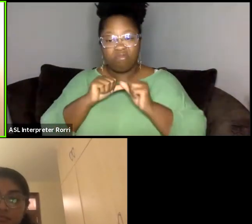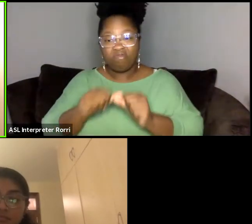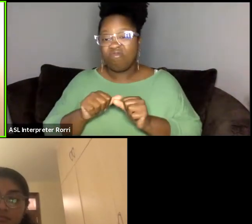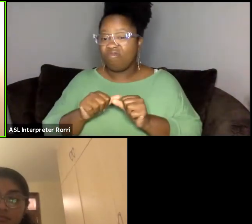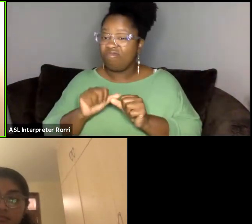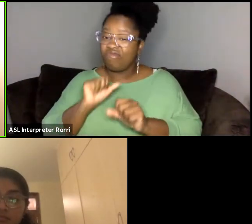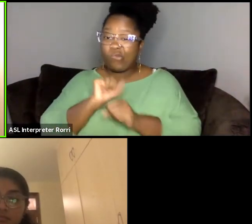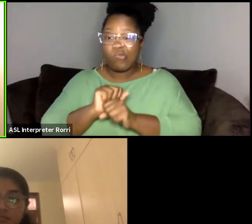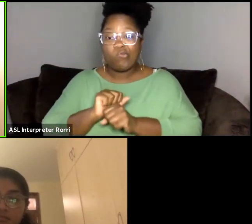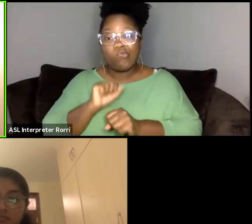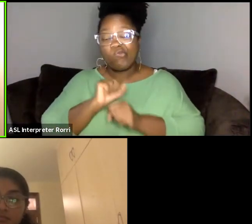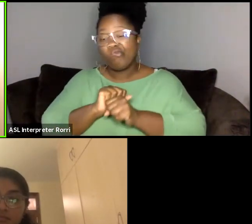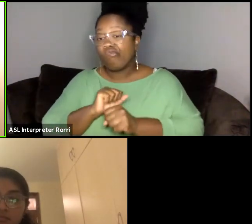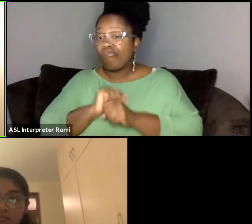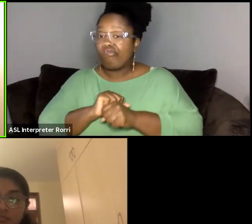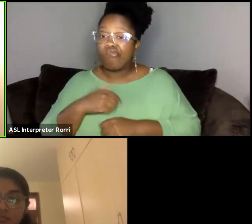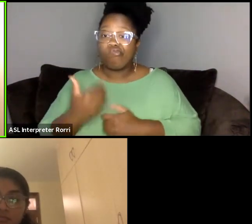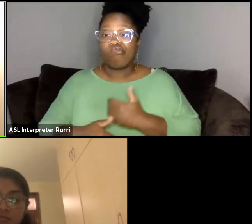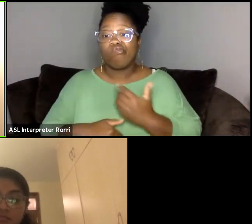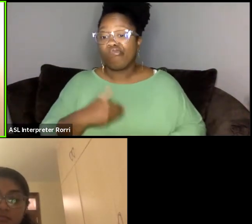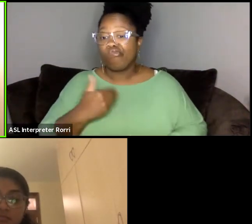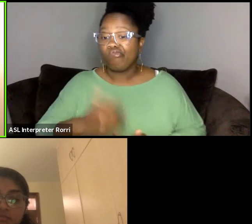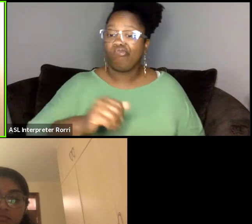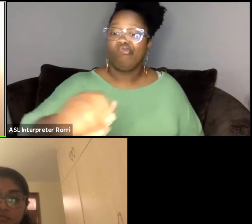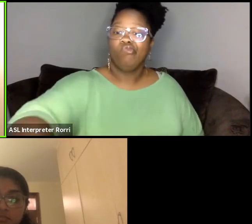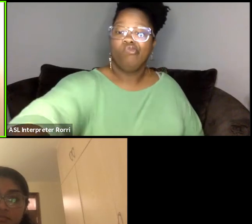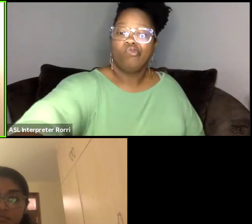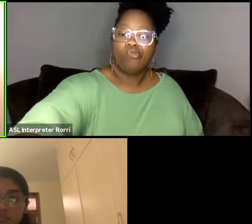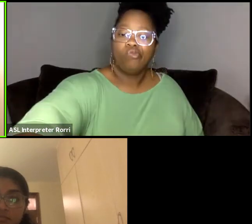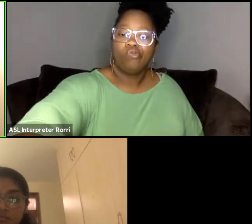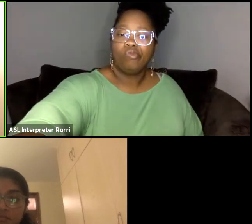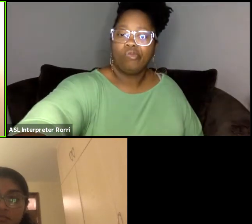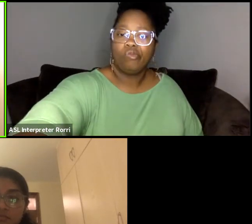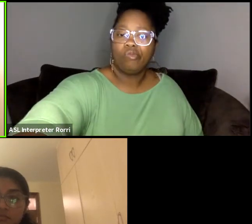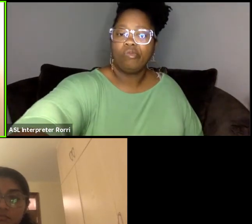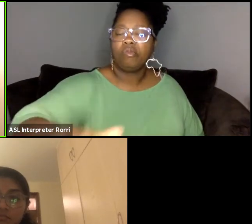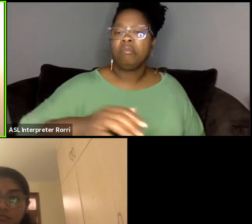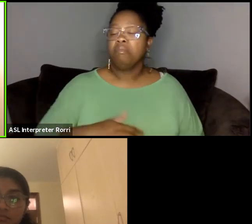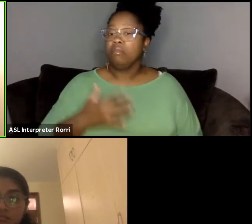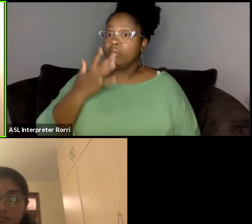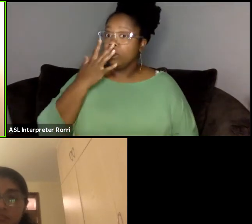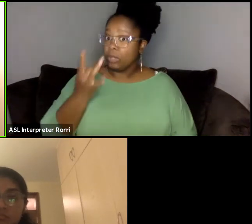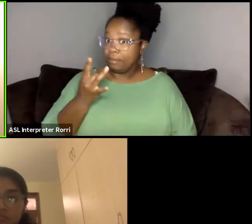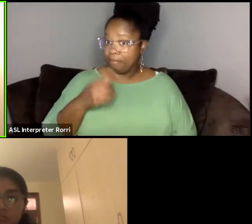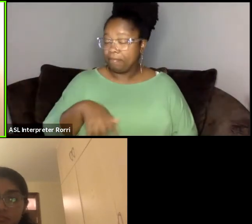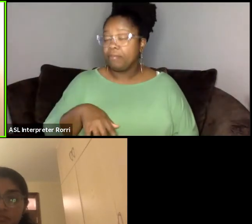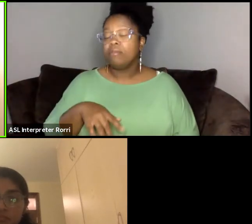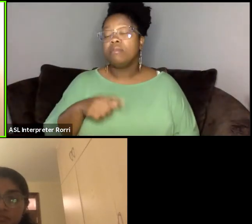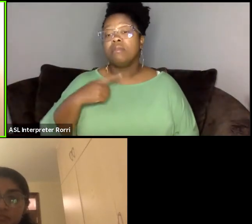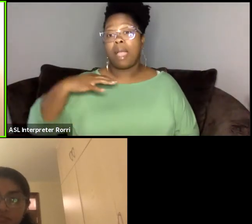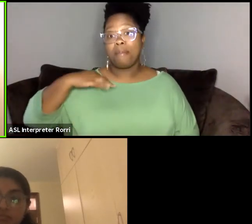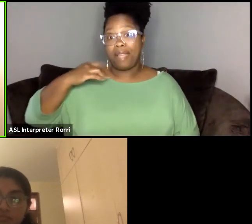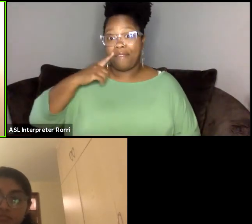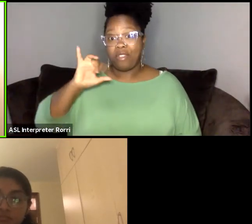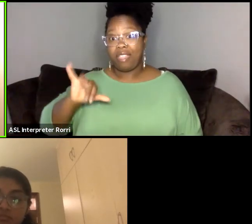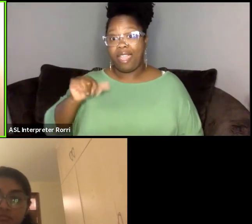And so it's interesting because at the time that I'd applied for that grant to direct a play, I'd also applied